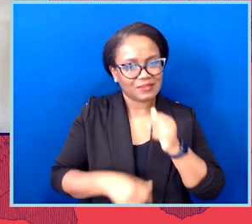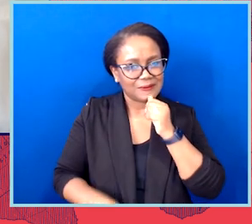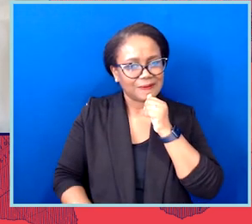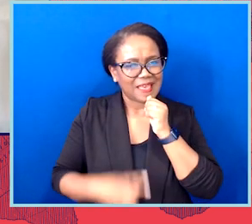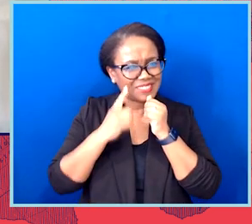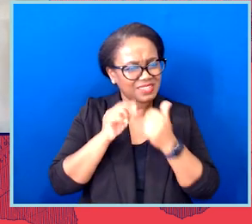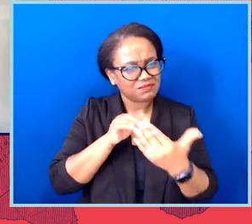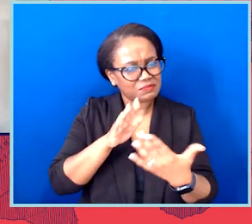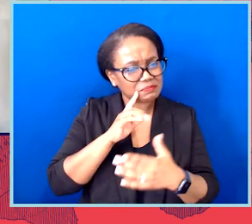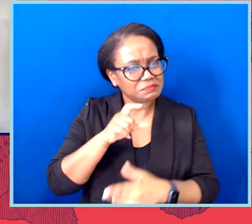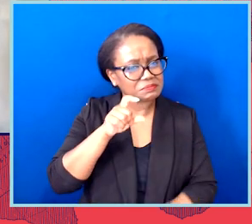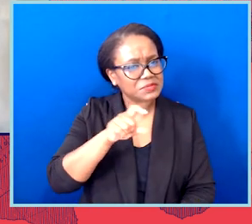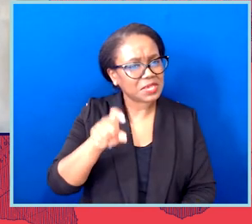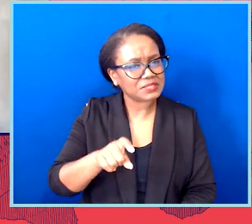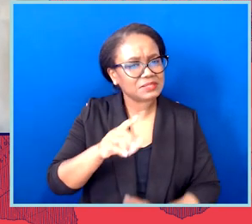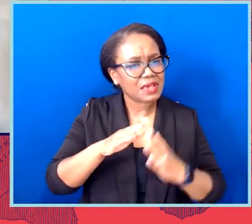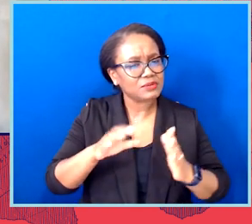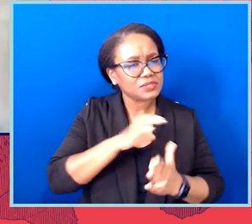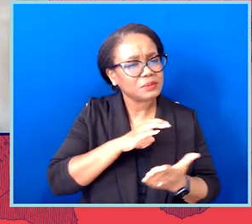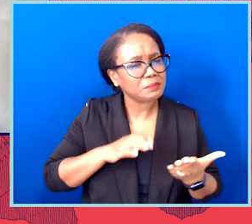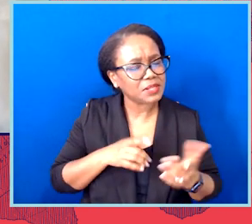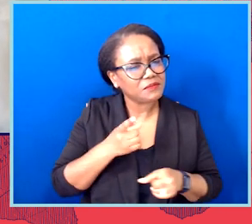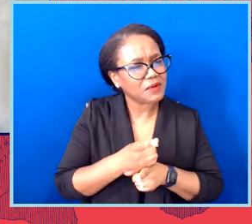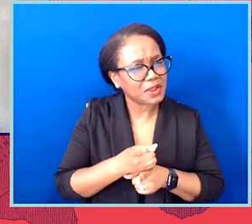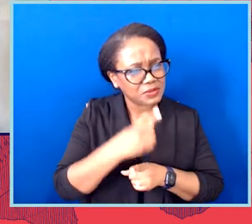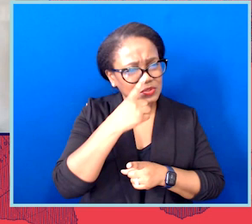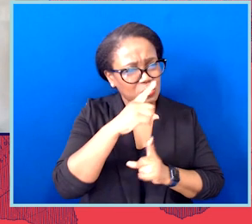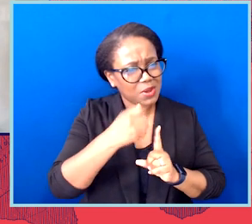Can you tell us a little bit about what you heard and share some of those impressions?